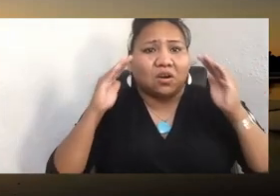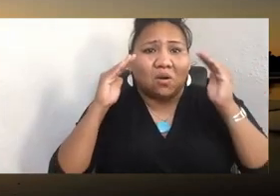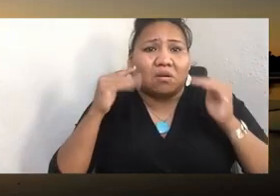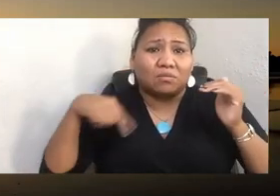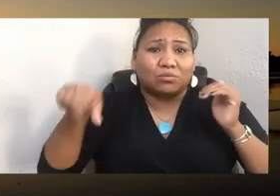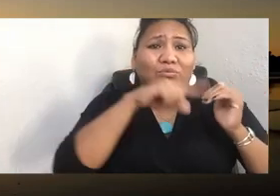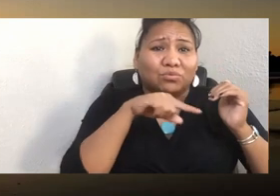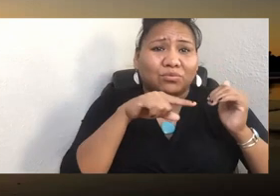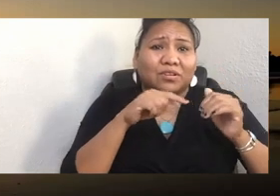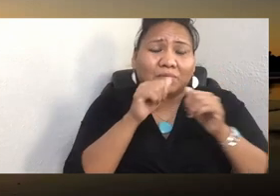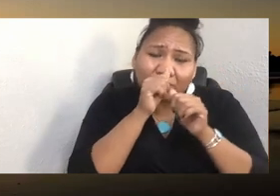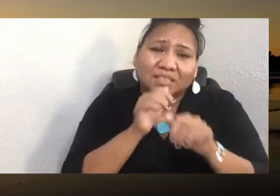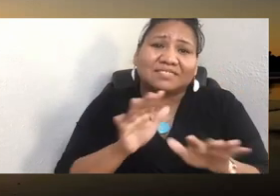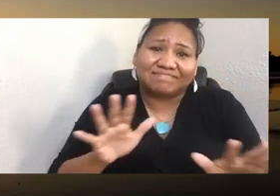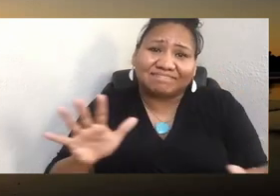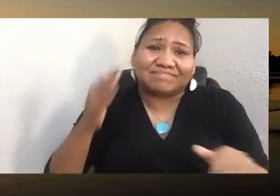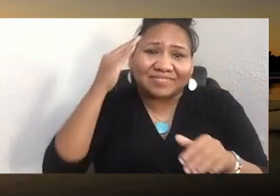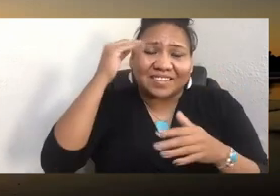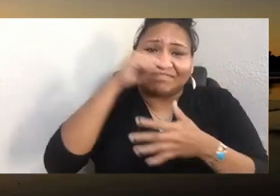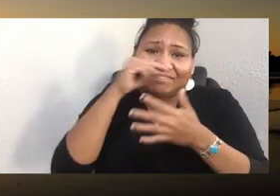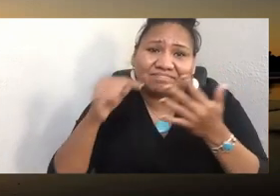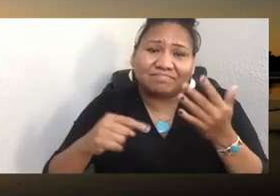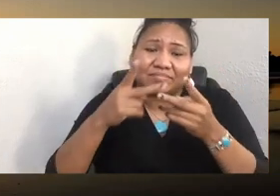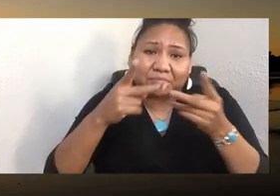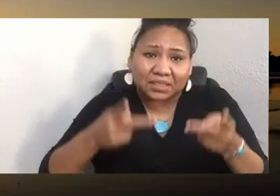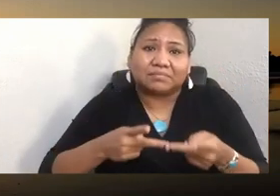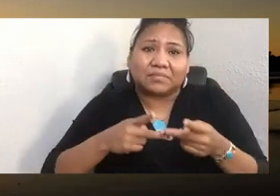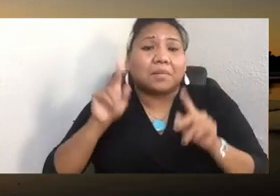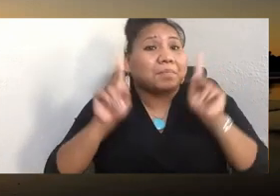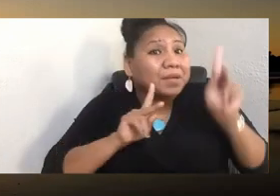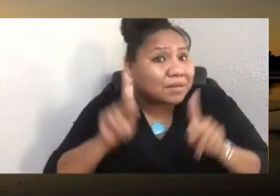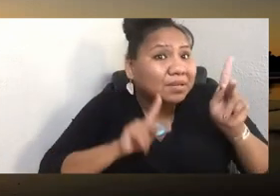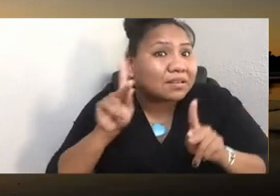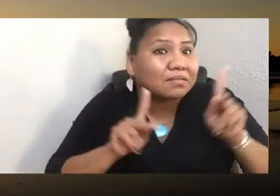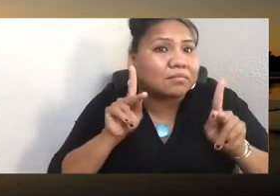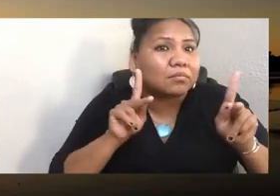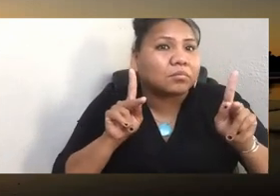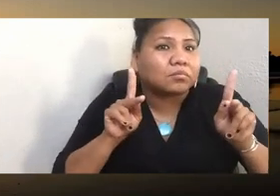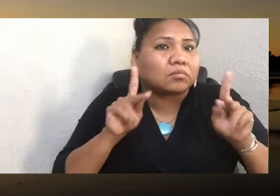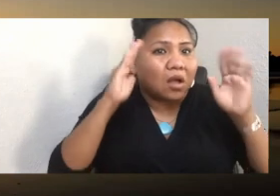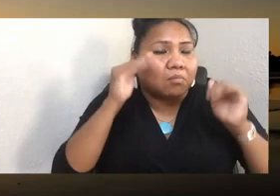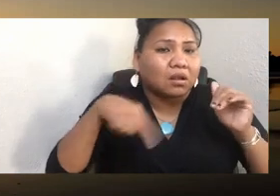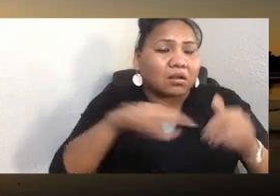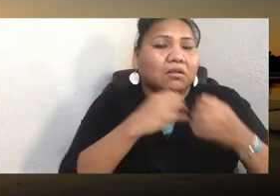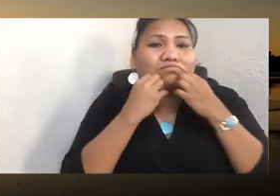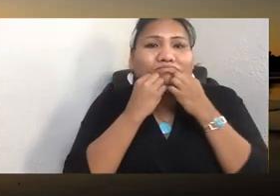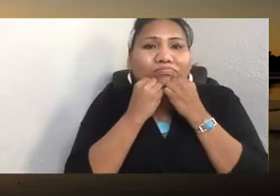as I have. May you love our people as I do. And for me, that's the real purpose of what